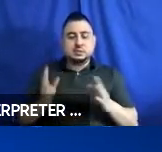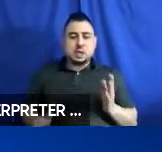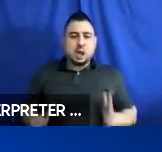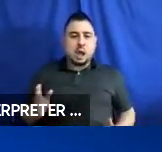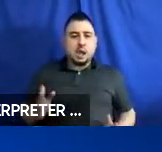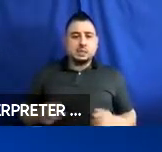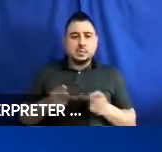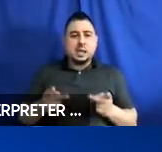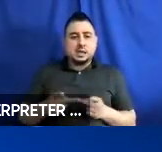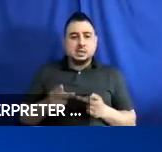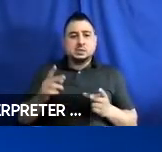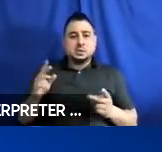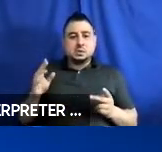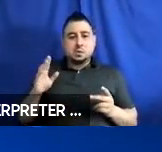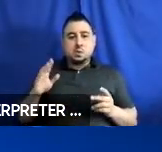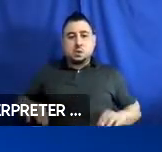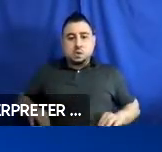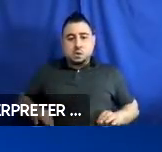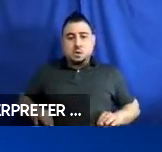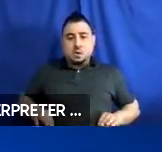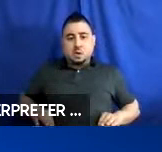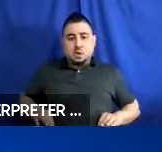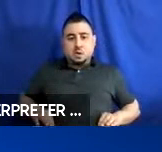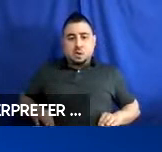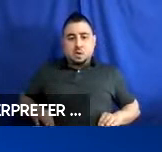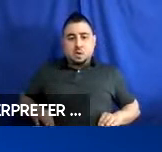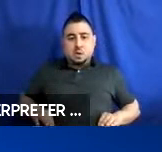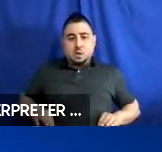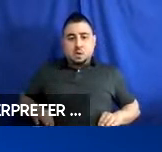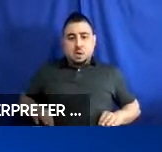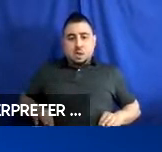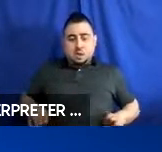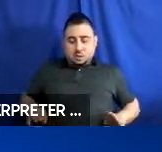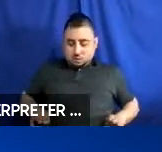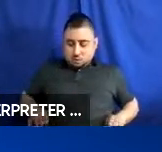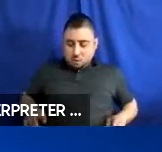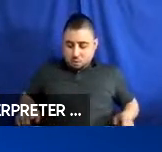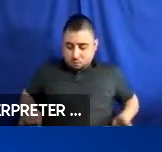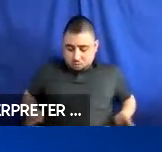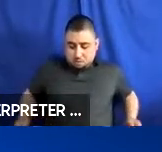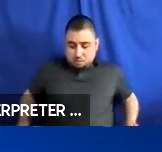shall adjoin or overlap the passenger access route. So, the passenger access route has